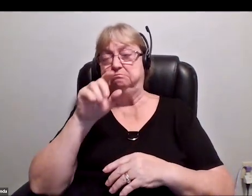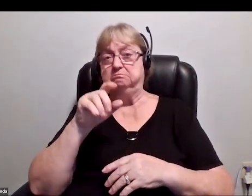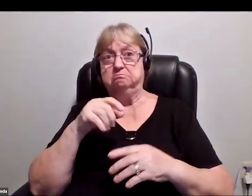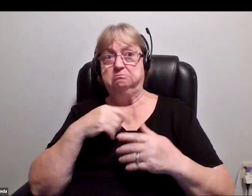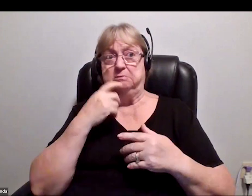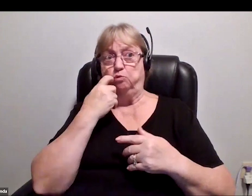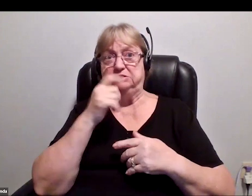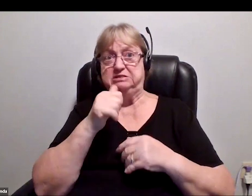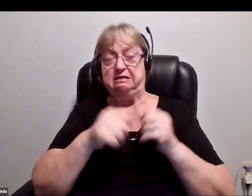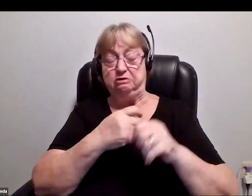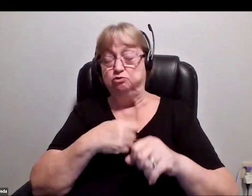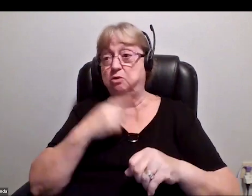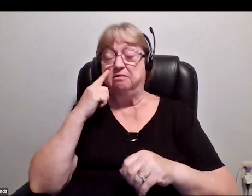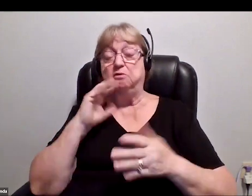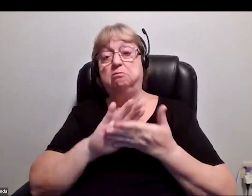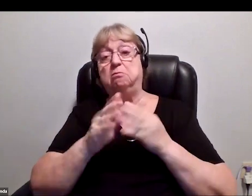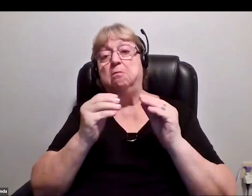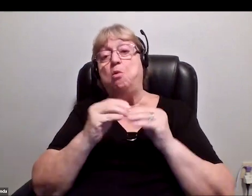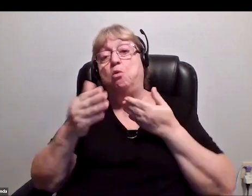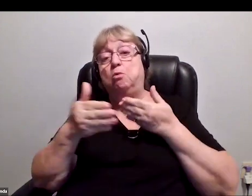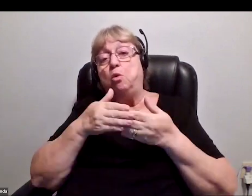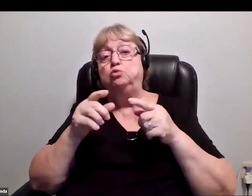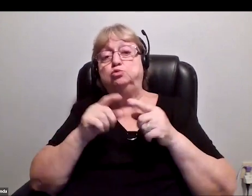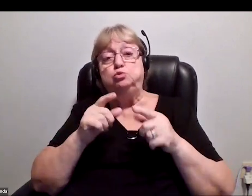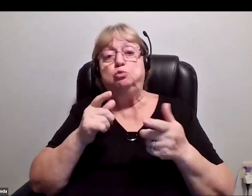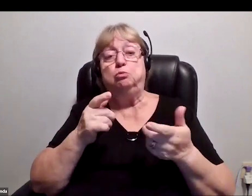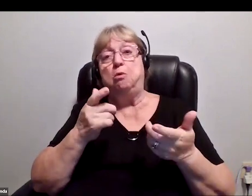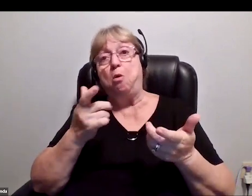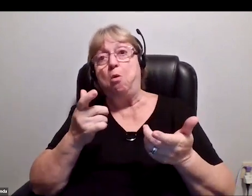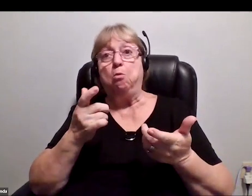I think we're getting closer to this sort of idea of there being stuff to do with our bus.